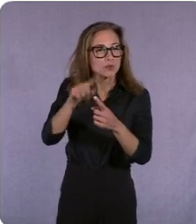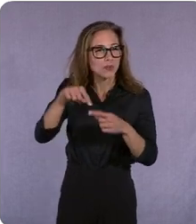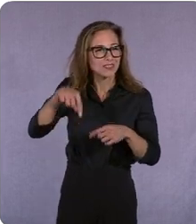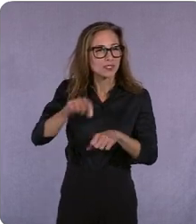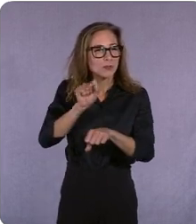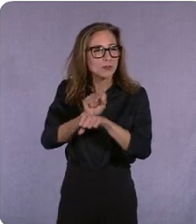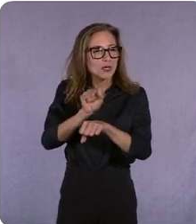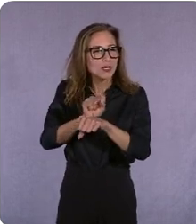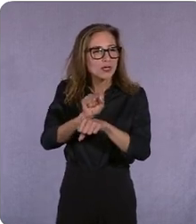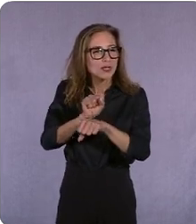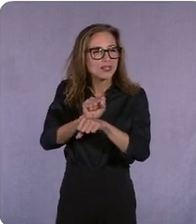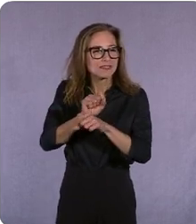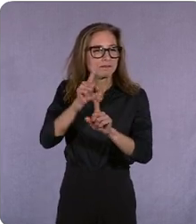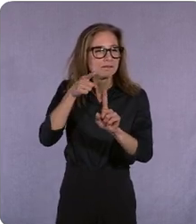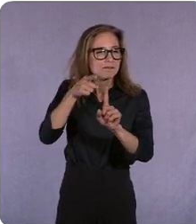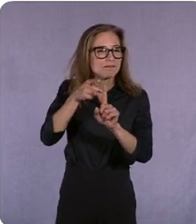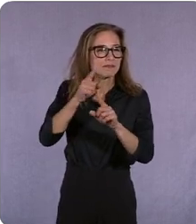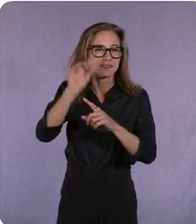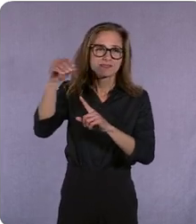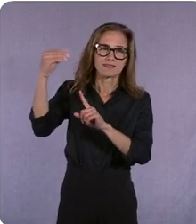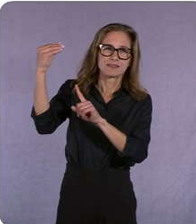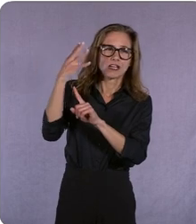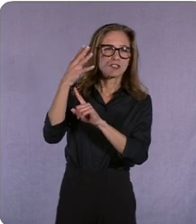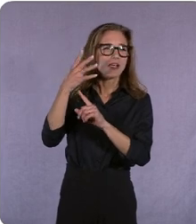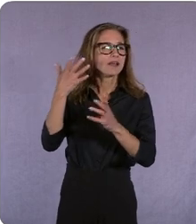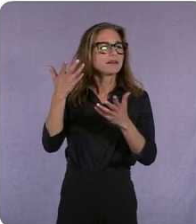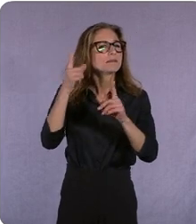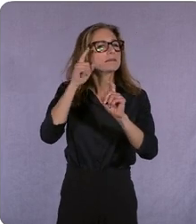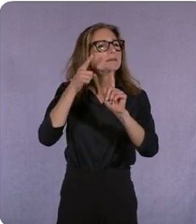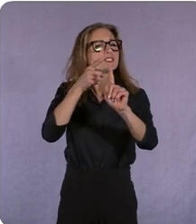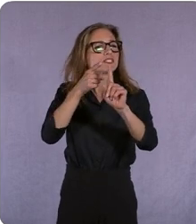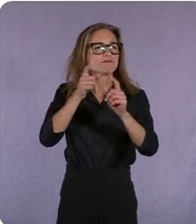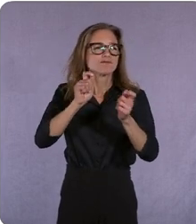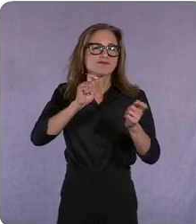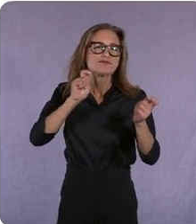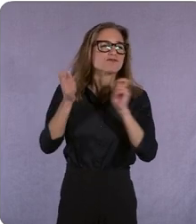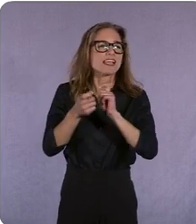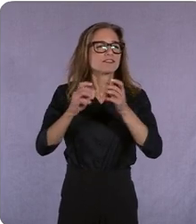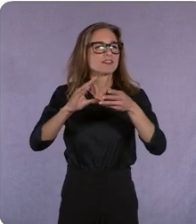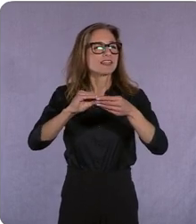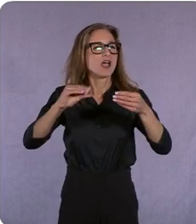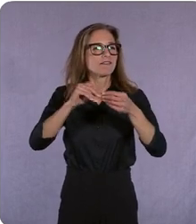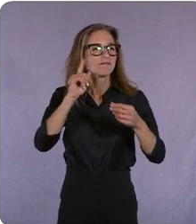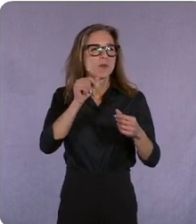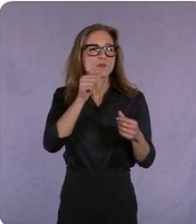Sunshine's mission to change the narrative for women? >>Sarah: You know, like a lot of good companies